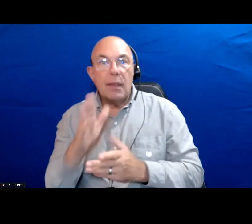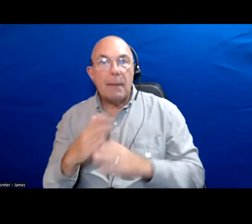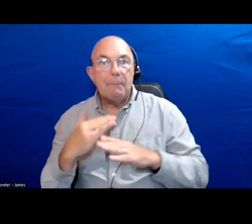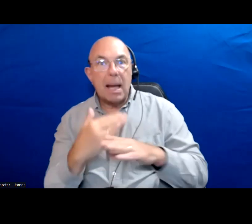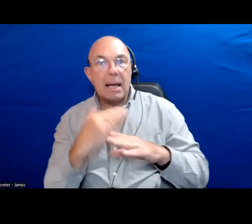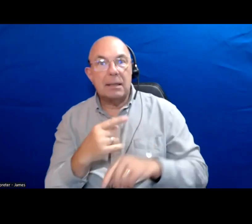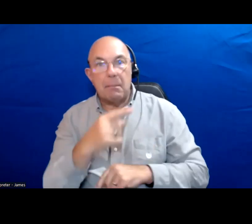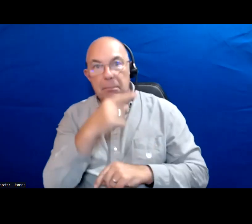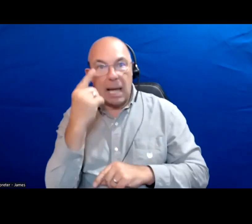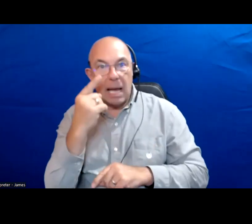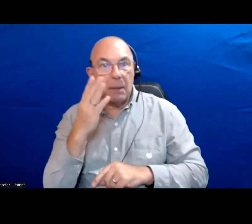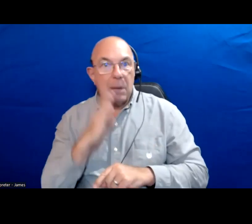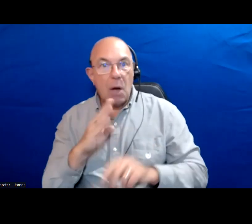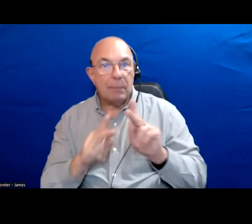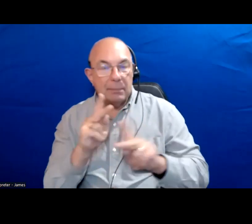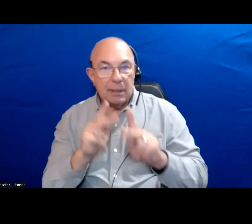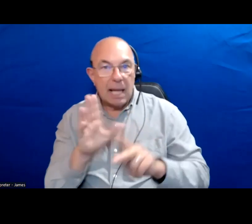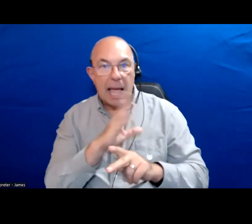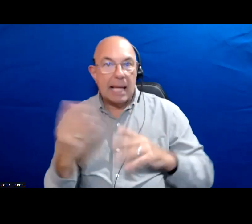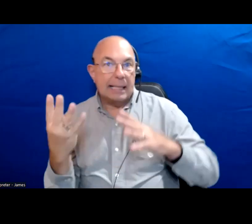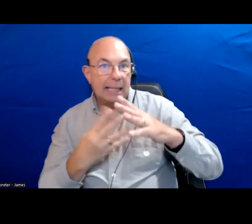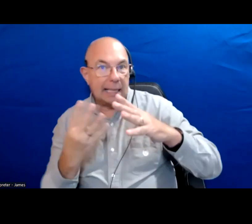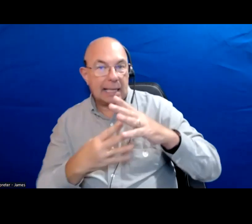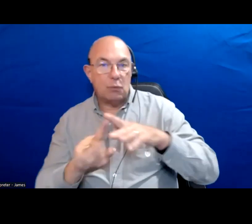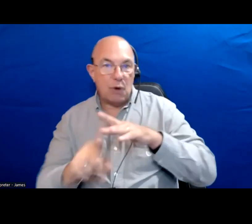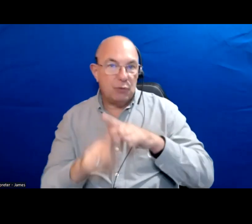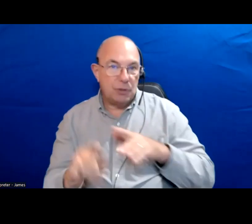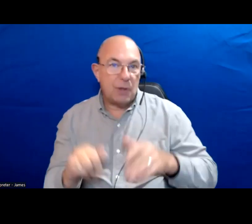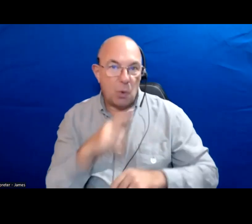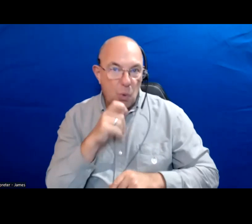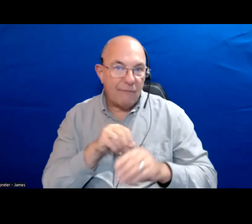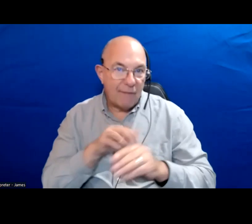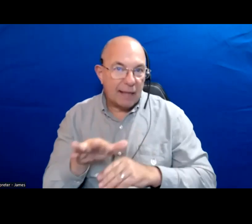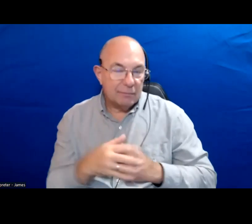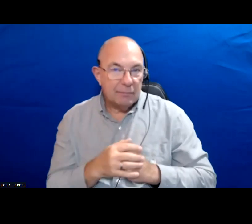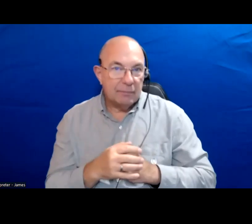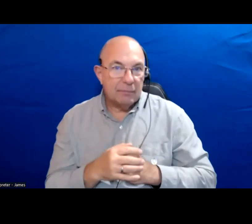Black and Brown folks and immigrants and refugees. These are key issues.